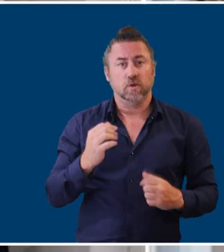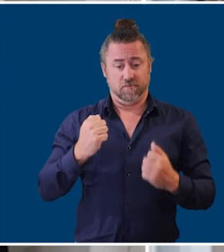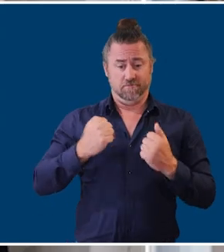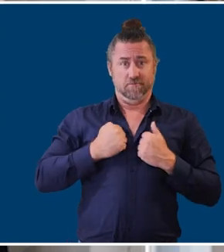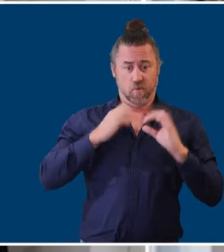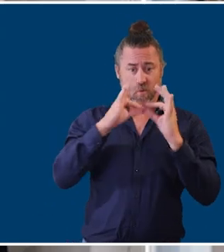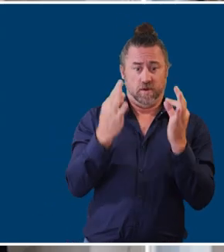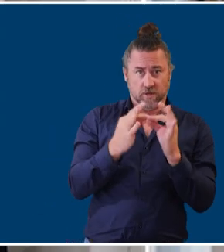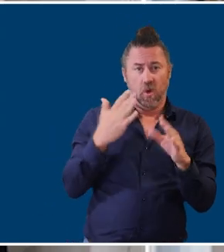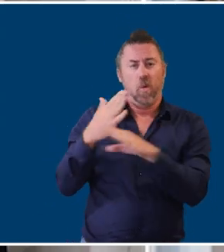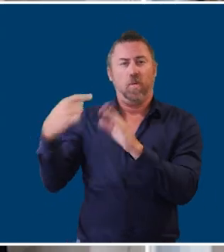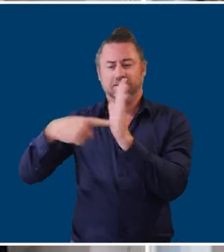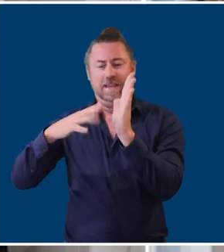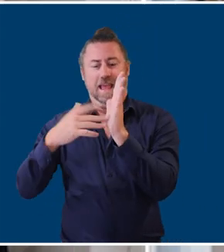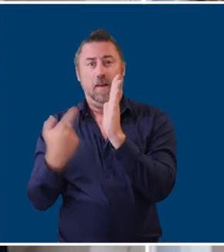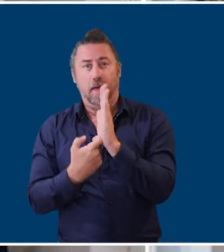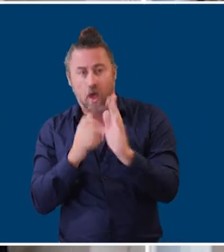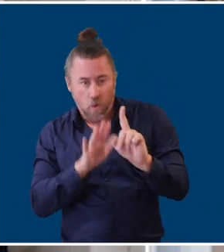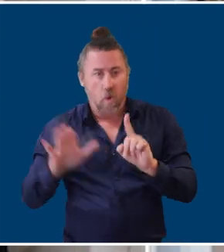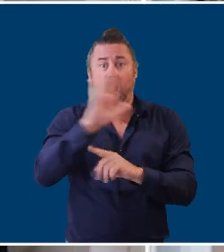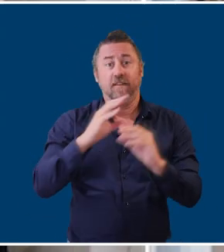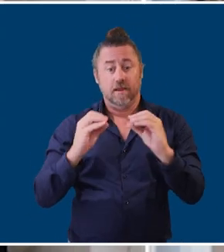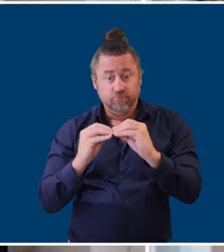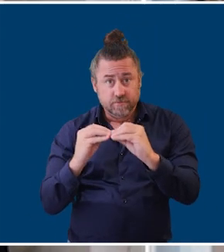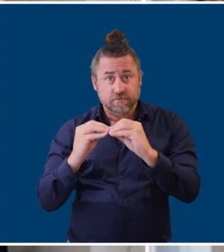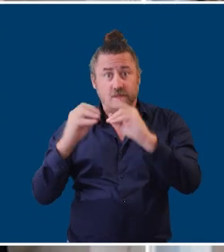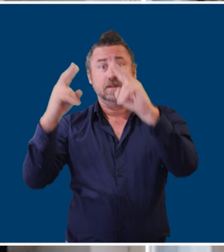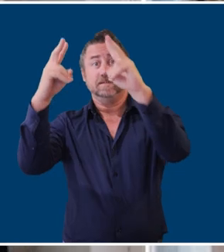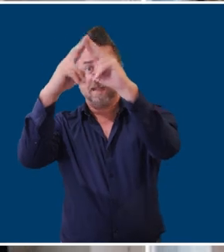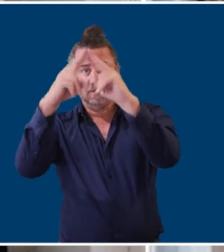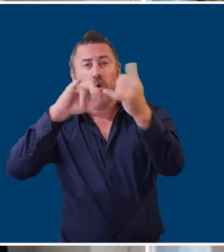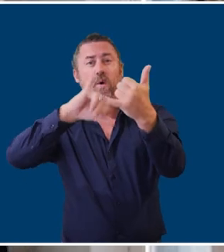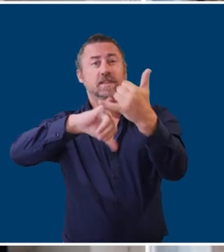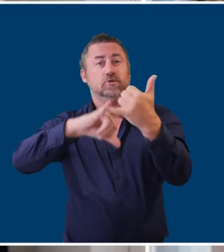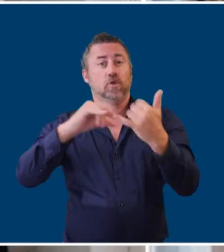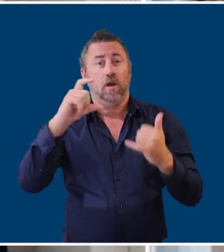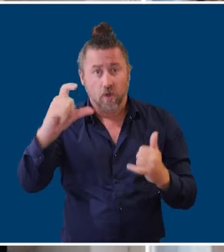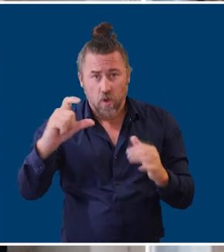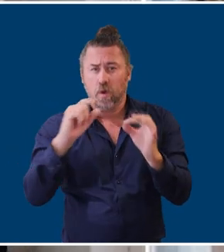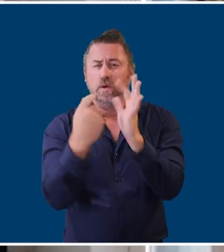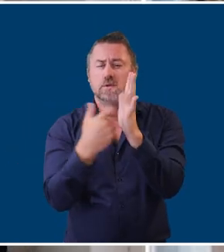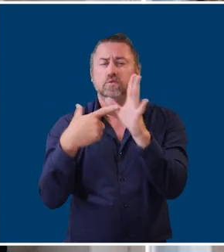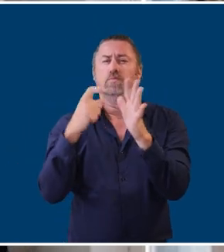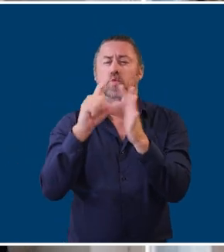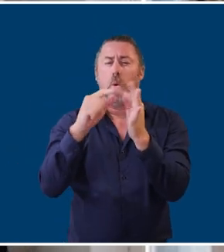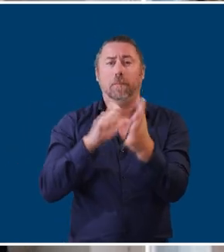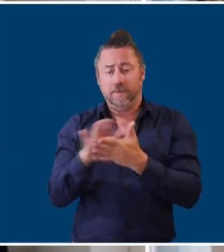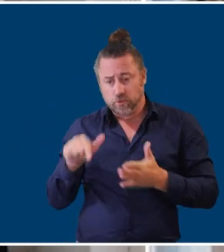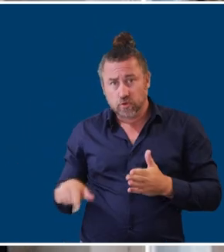Briometrix has worked with TMR and in the areas of Brisbane, in Townsville, in Sunshine Coast and in Broadbeach and in also in